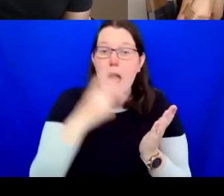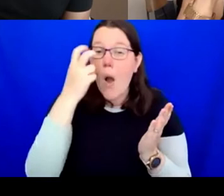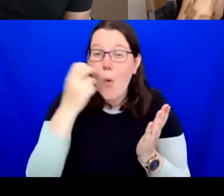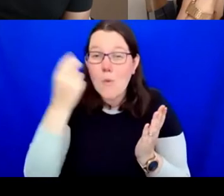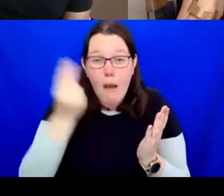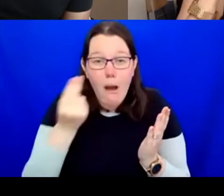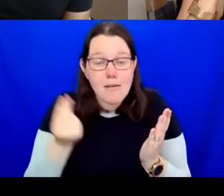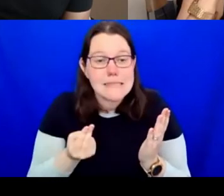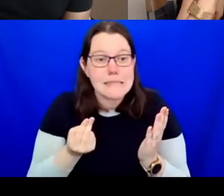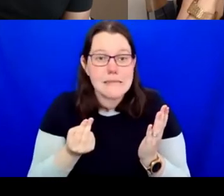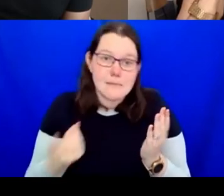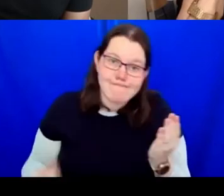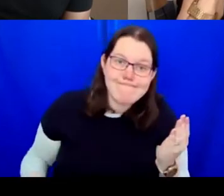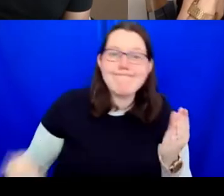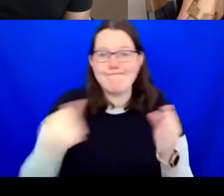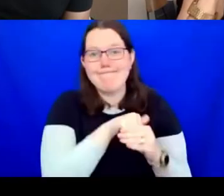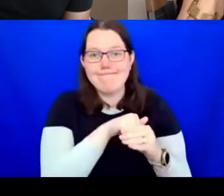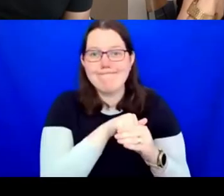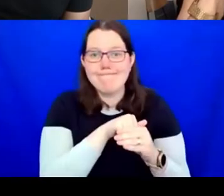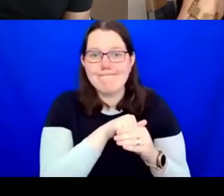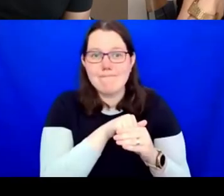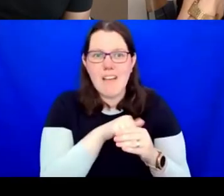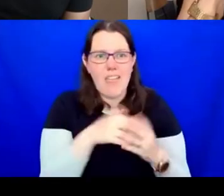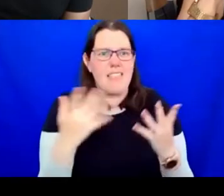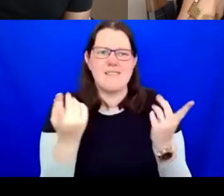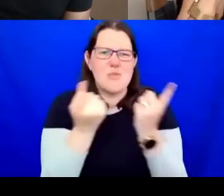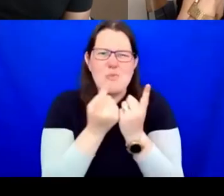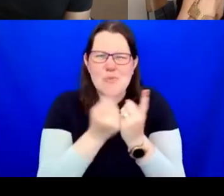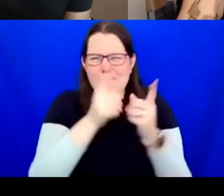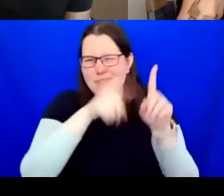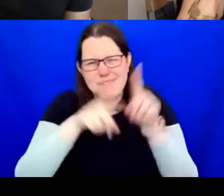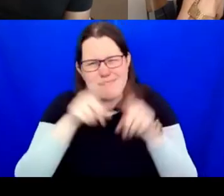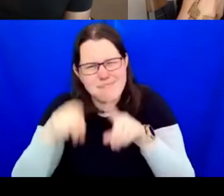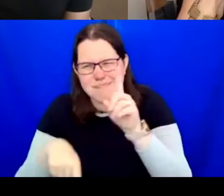issues. We worked with somebody who with their health and their mobility and all sorts of things